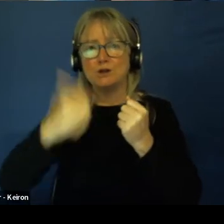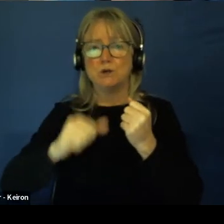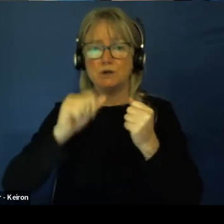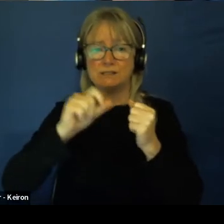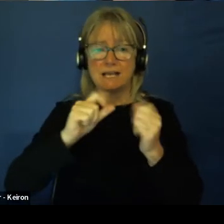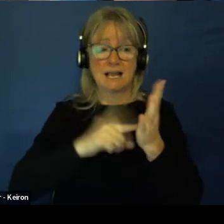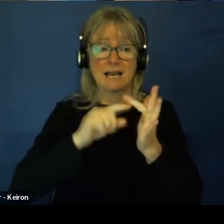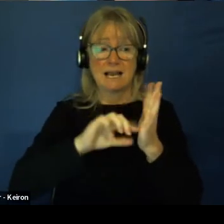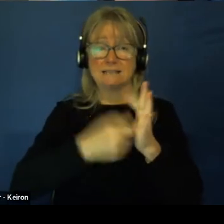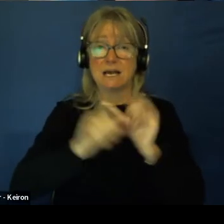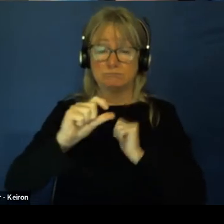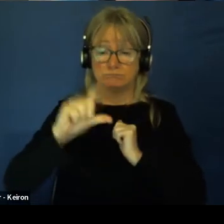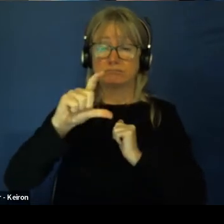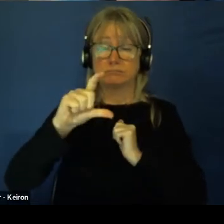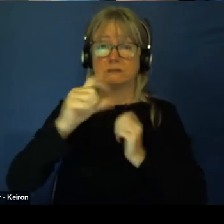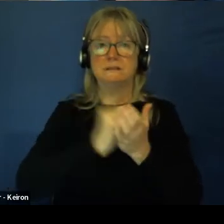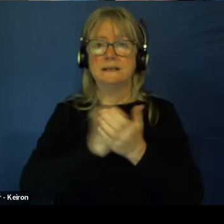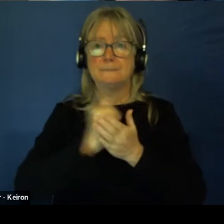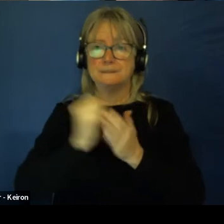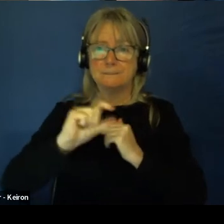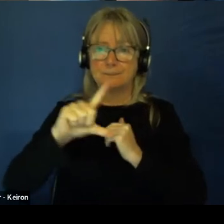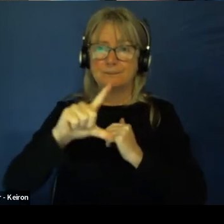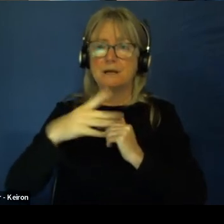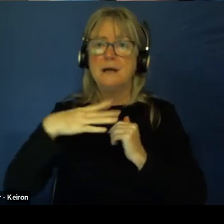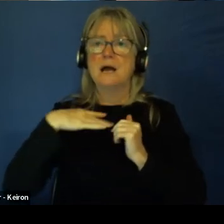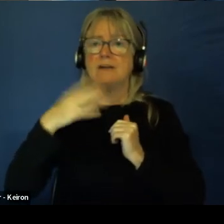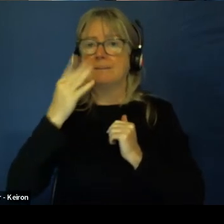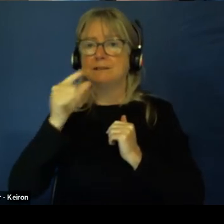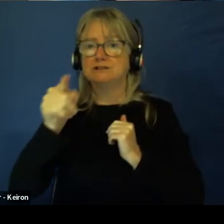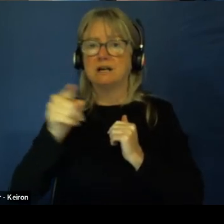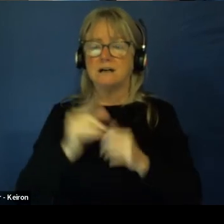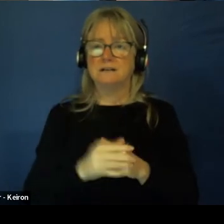So, So this is, this is my picture.